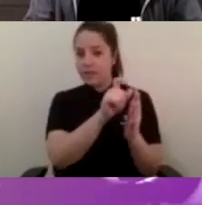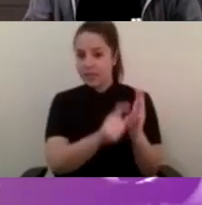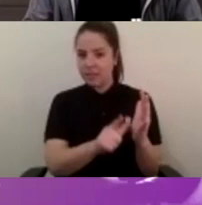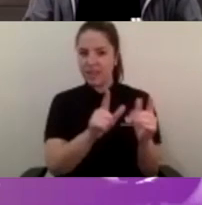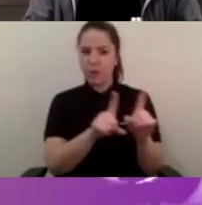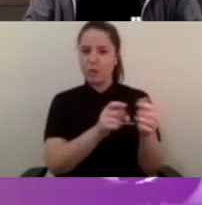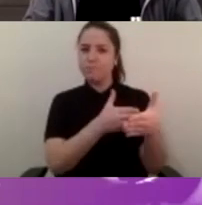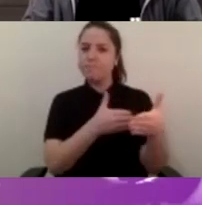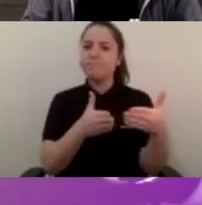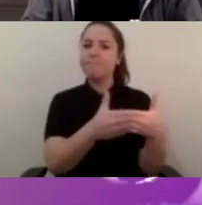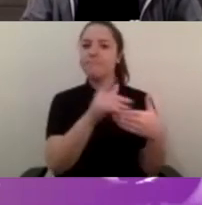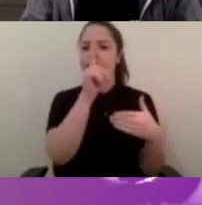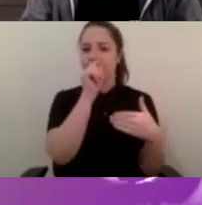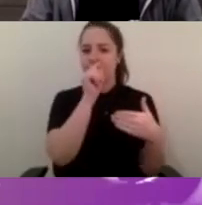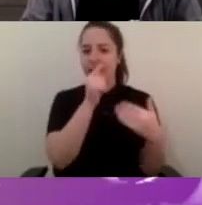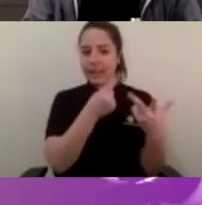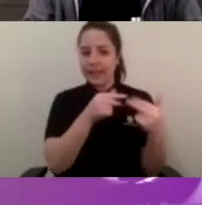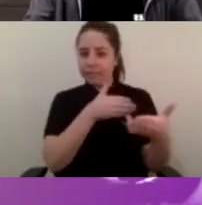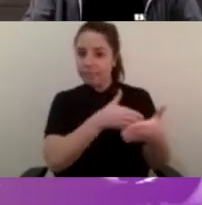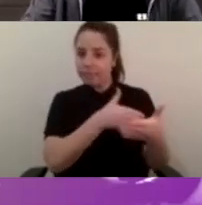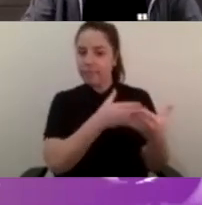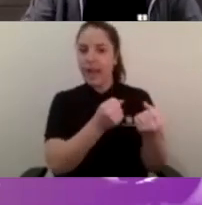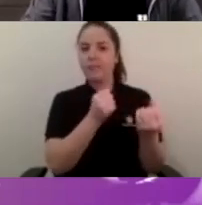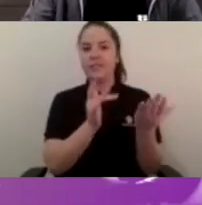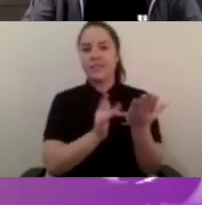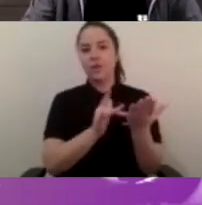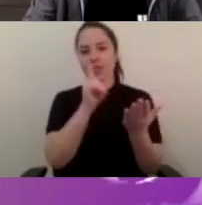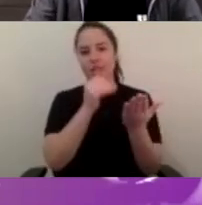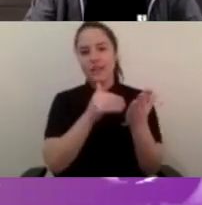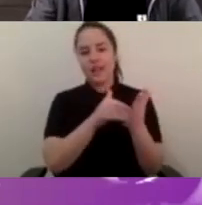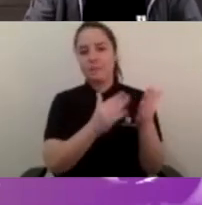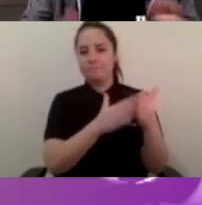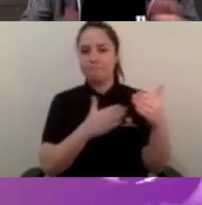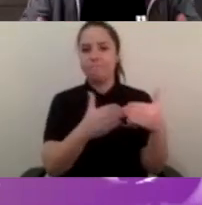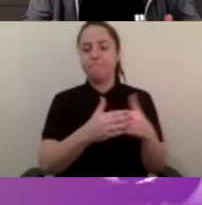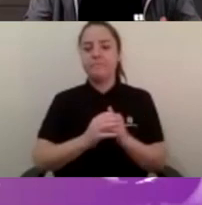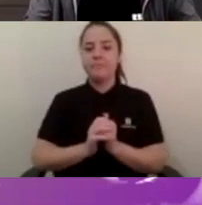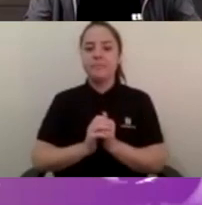we do see still existing in society and one of the main things that we do